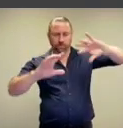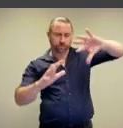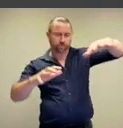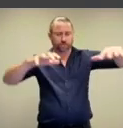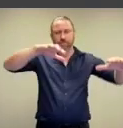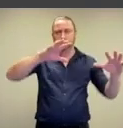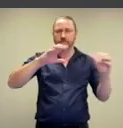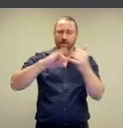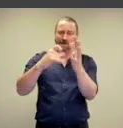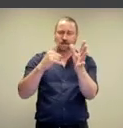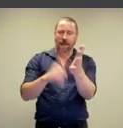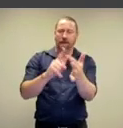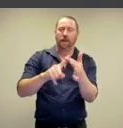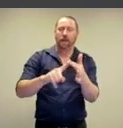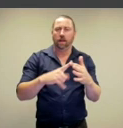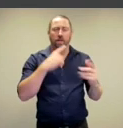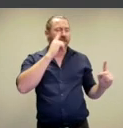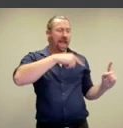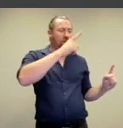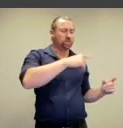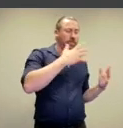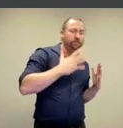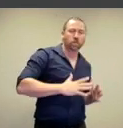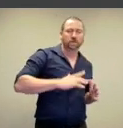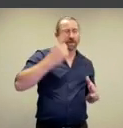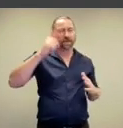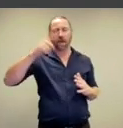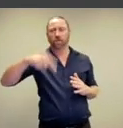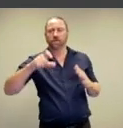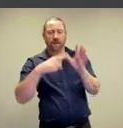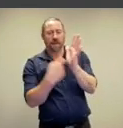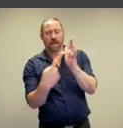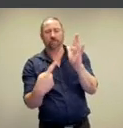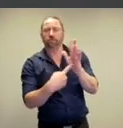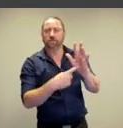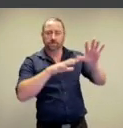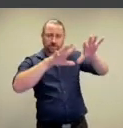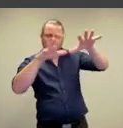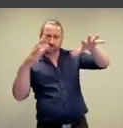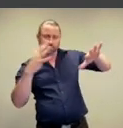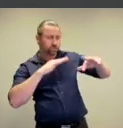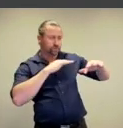visual power of scale thousands of bodies and